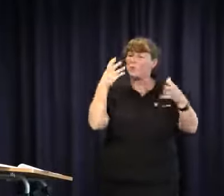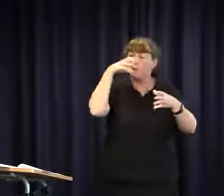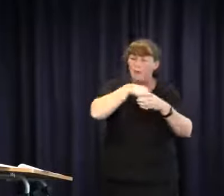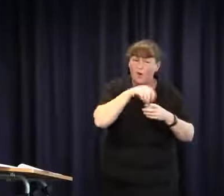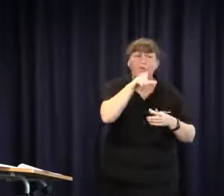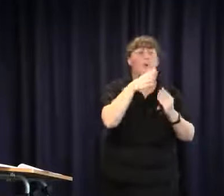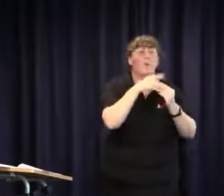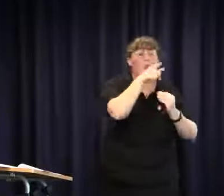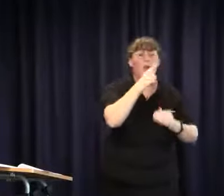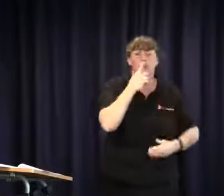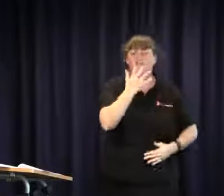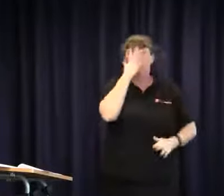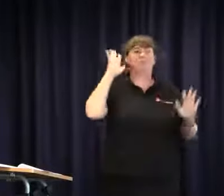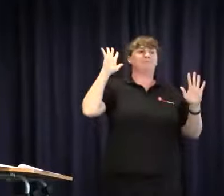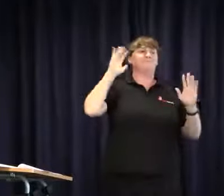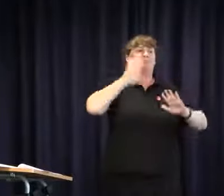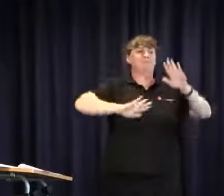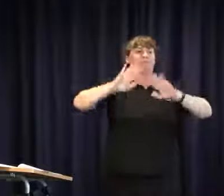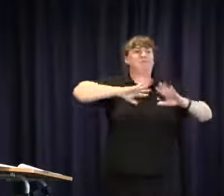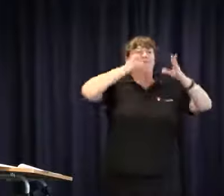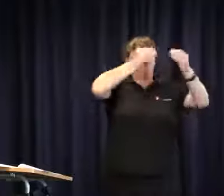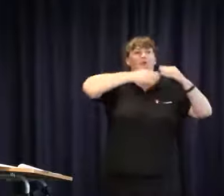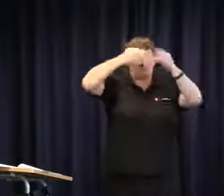got involved in lobbying saying, `This is not on, this is shameful,' and that company